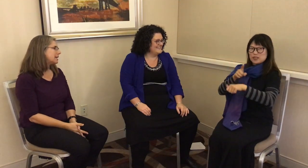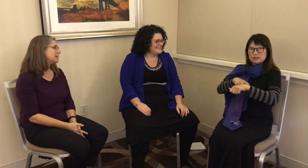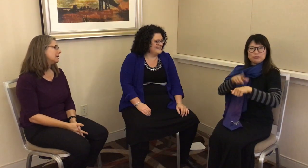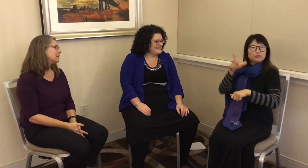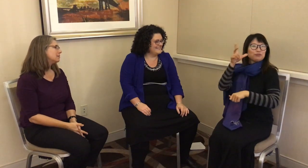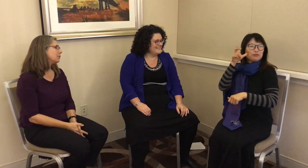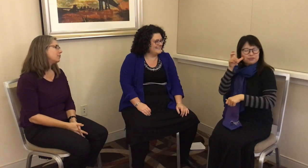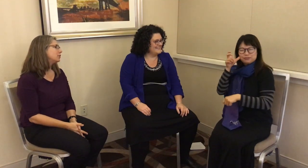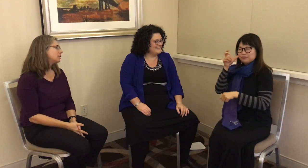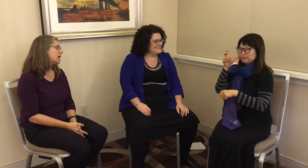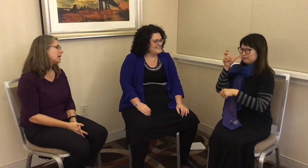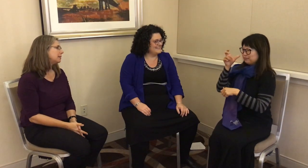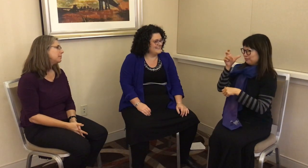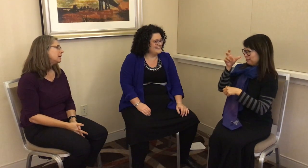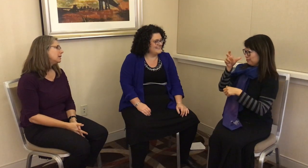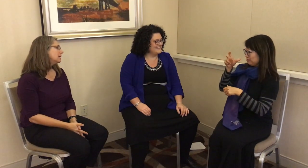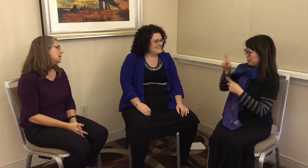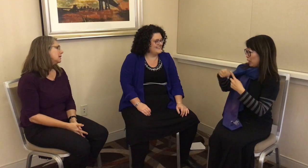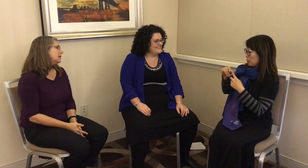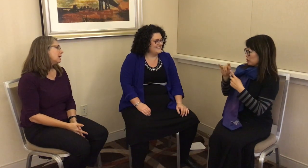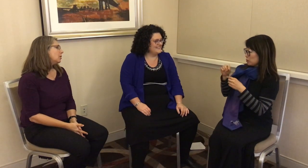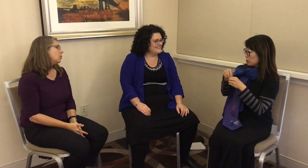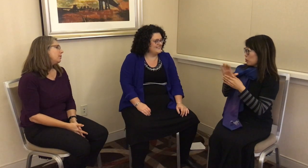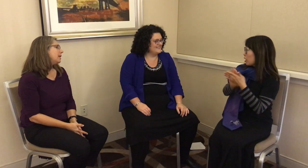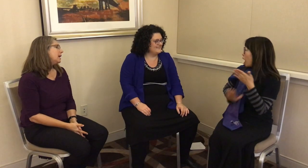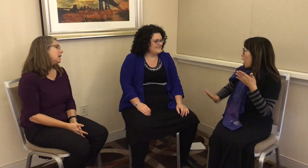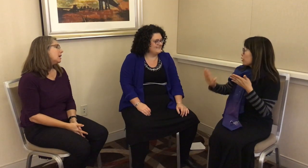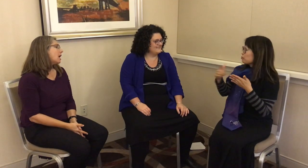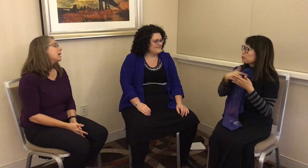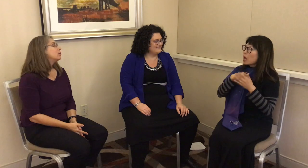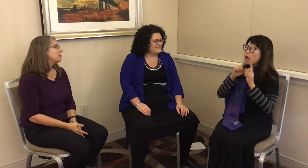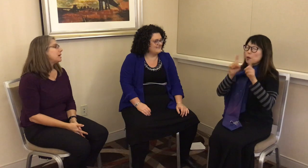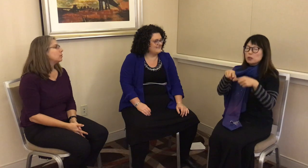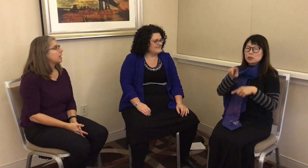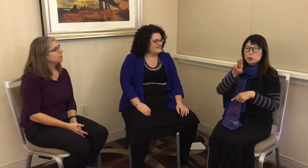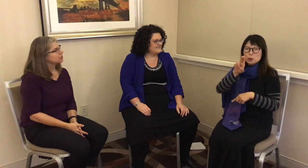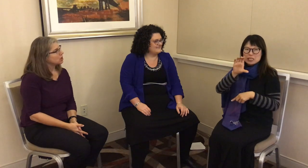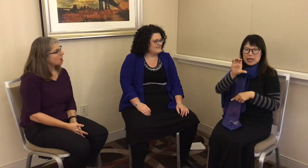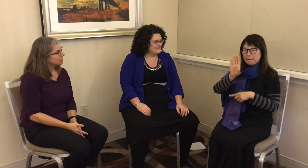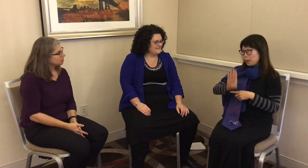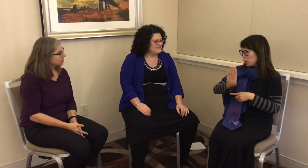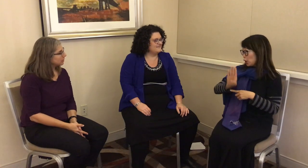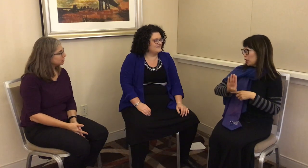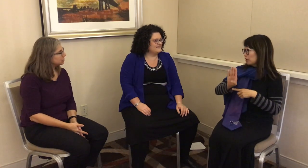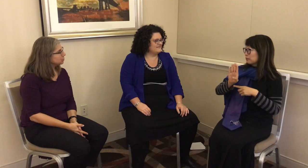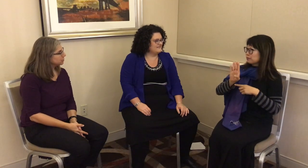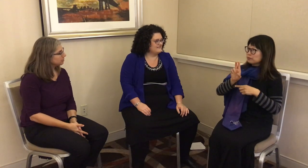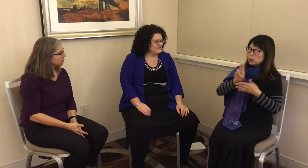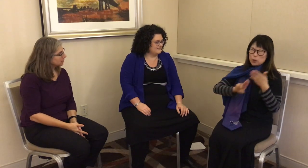I think, for the first time, I heard about it when I went to college. I went to UC Berkeley